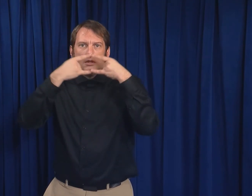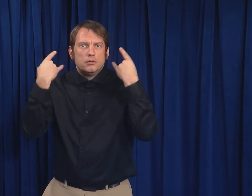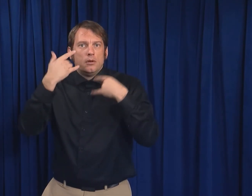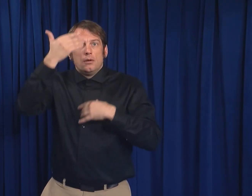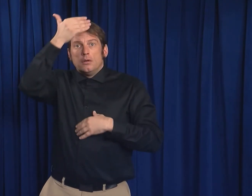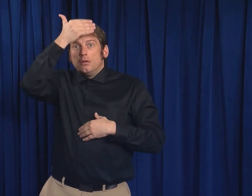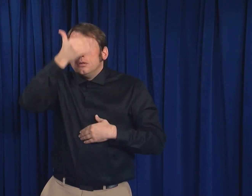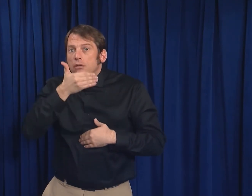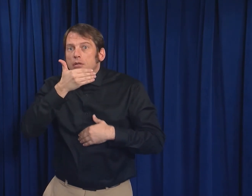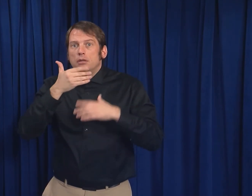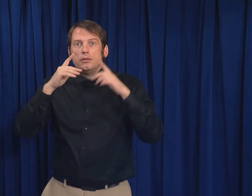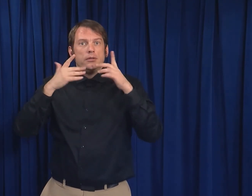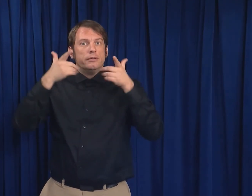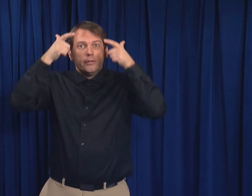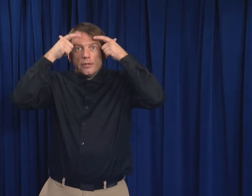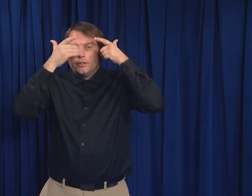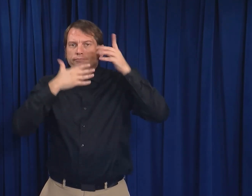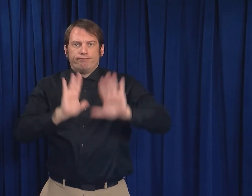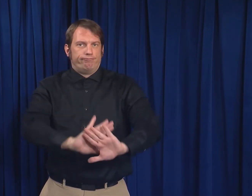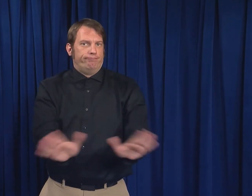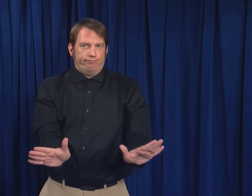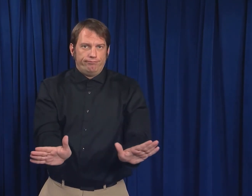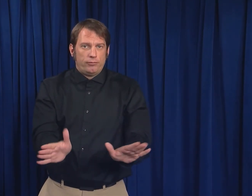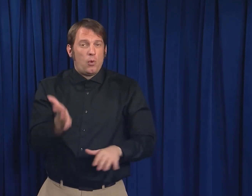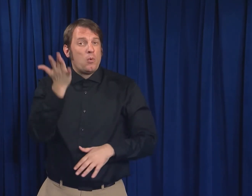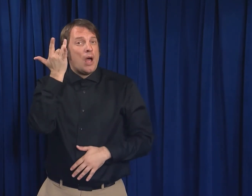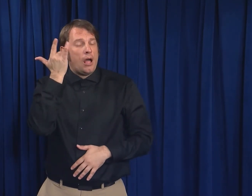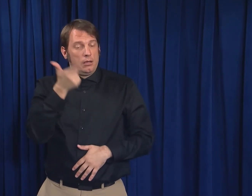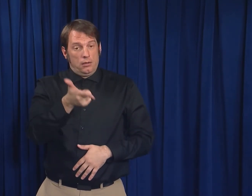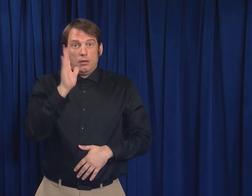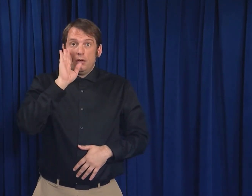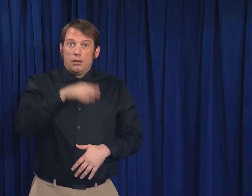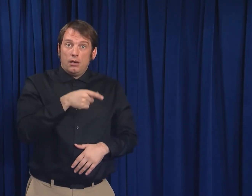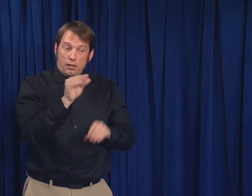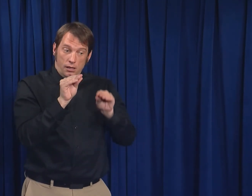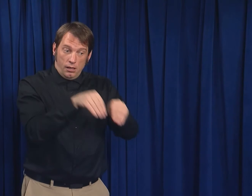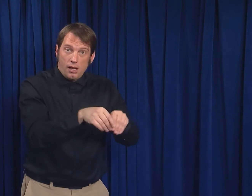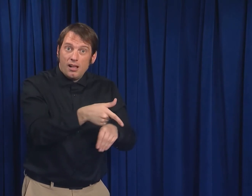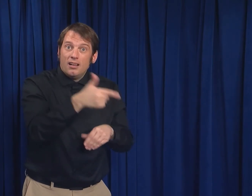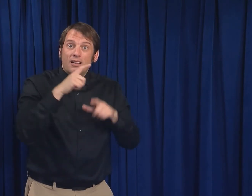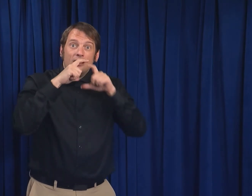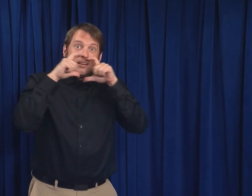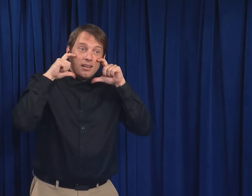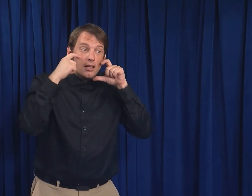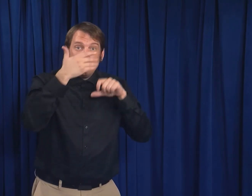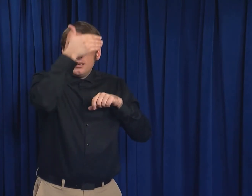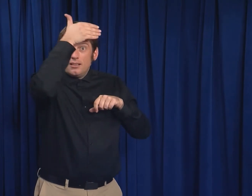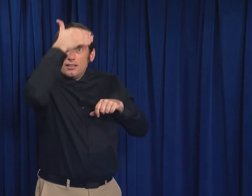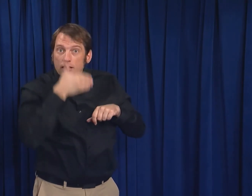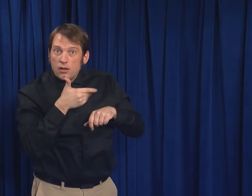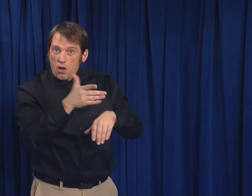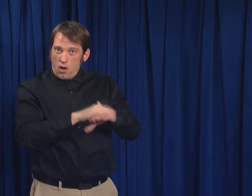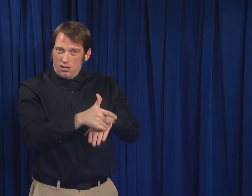or face shield. A mask or face shield on a newborn could increase